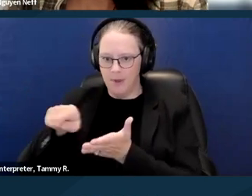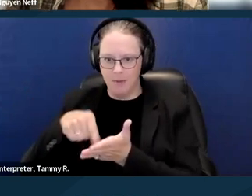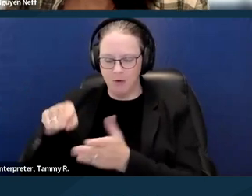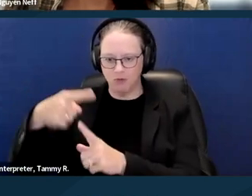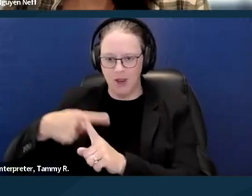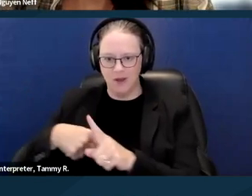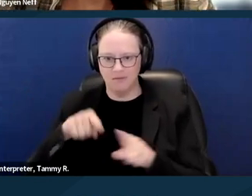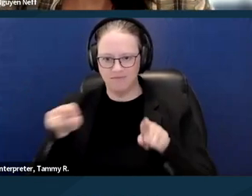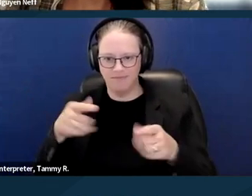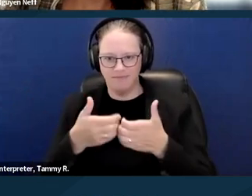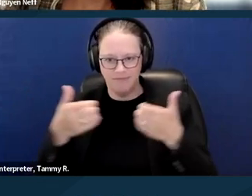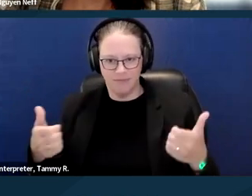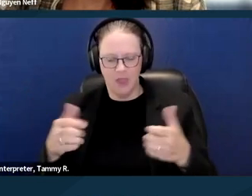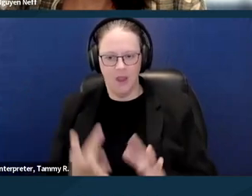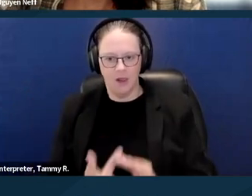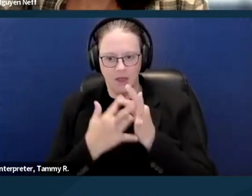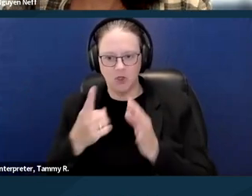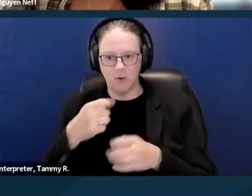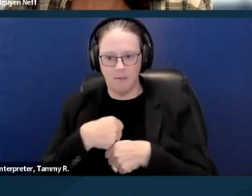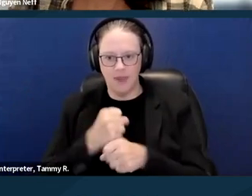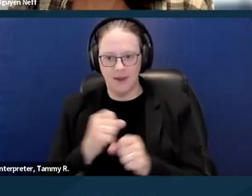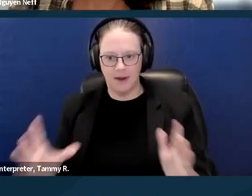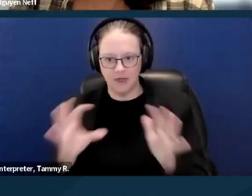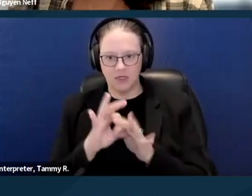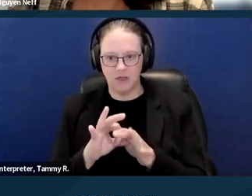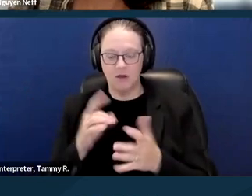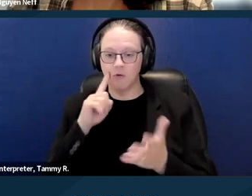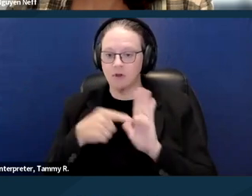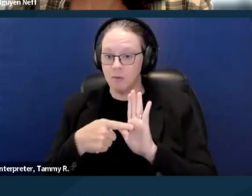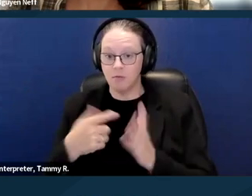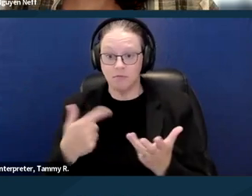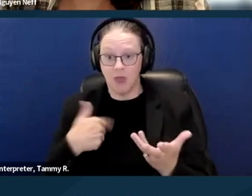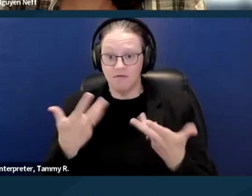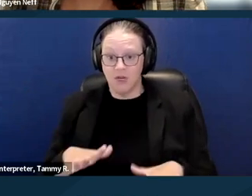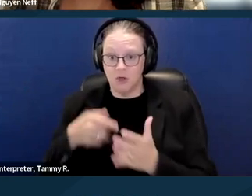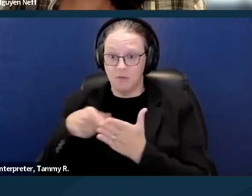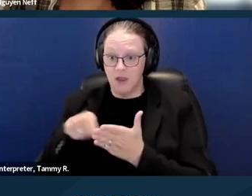unless you can kind of make a connection that, you know, you did in fact pay the rent and this is actually in retaliation